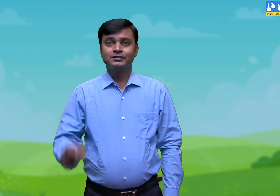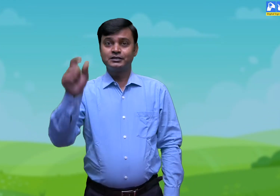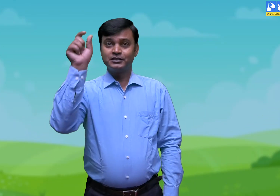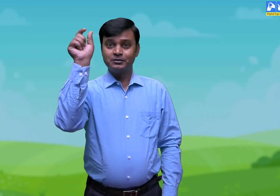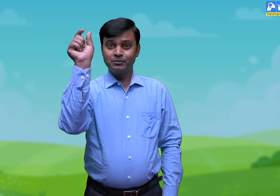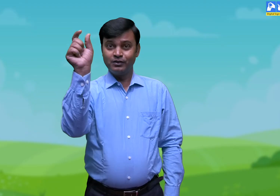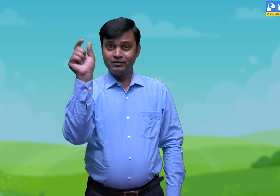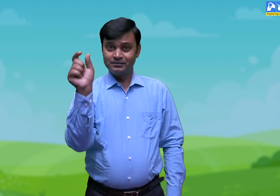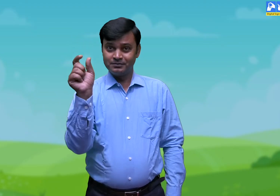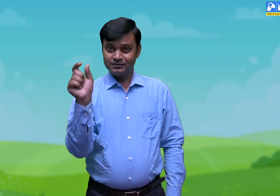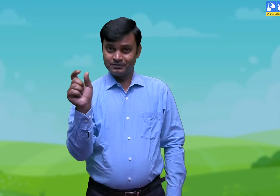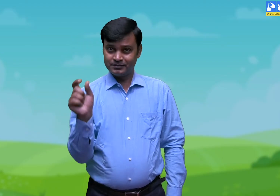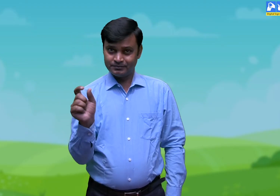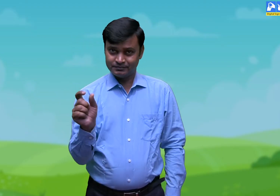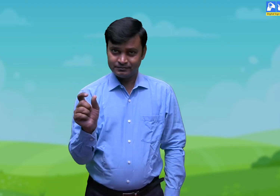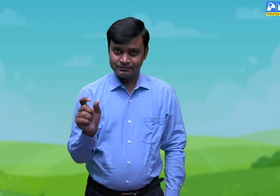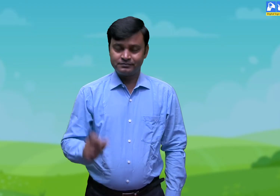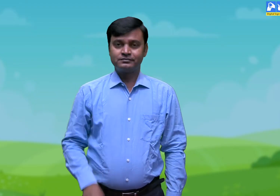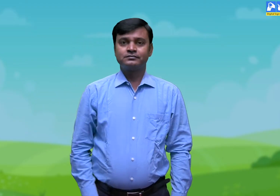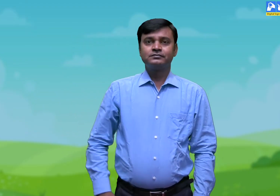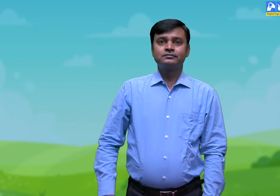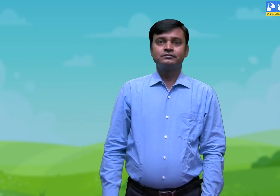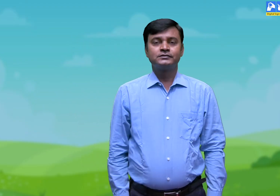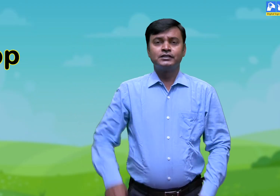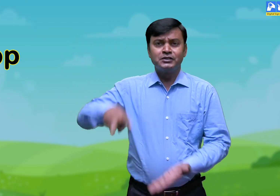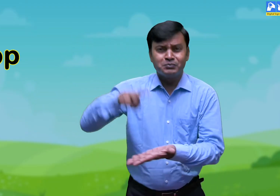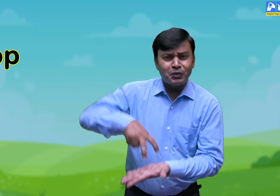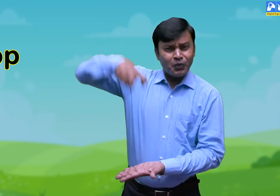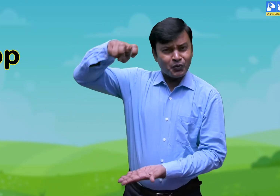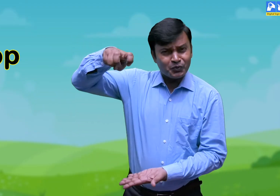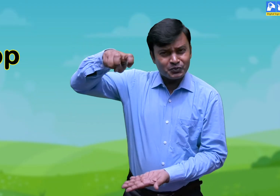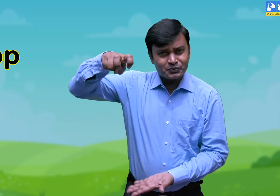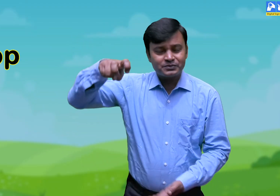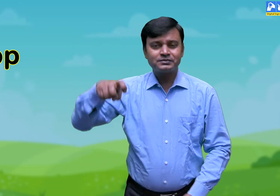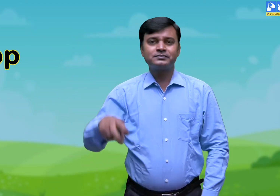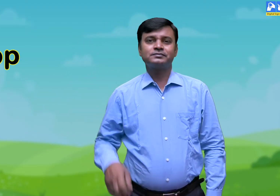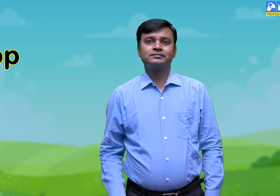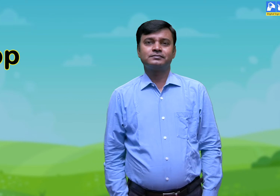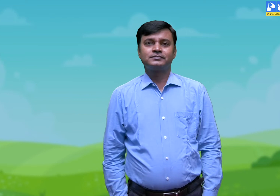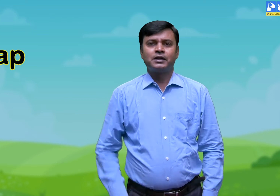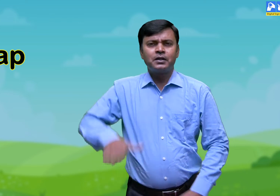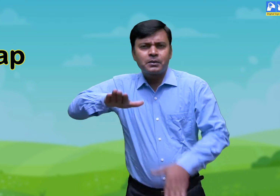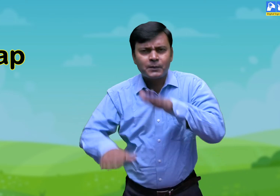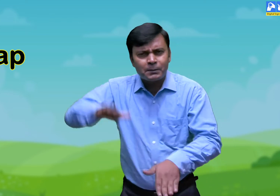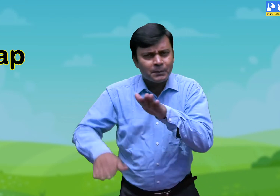Glossary Hop Tap